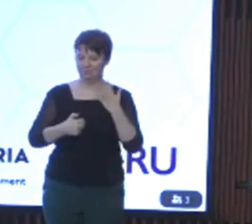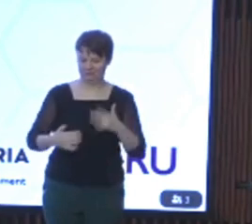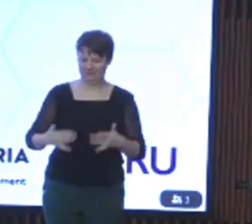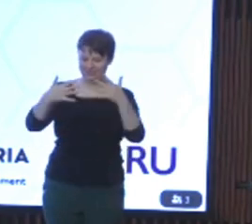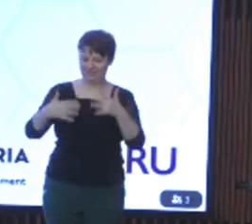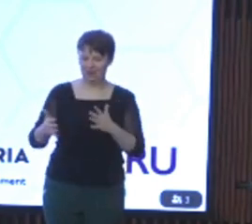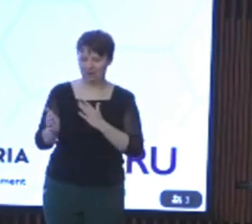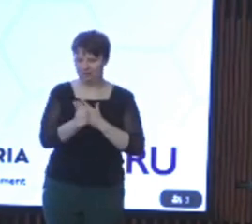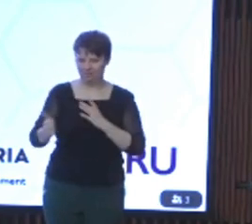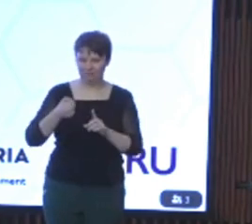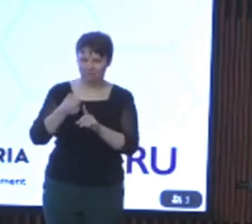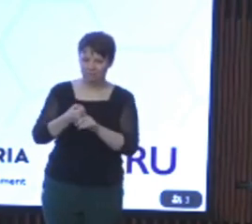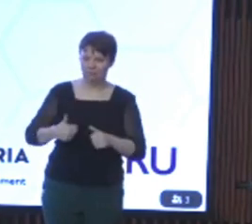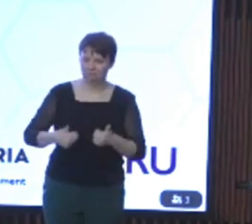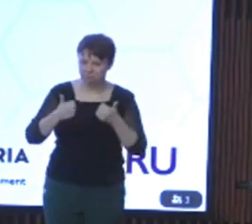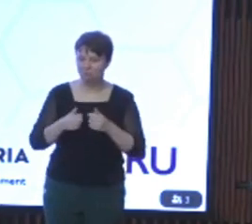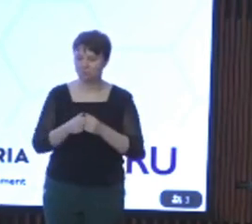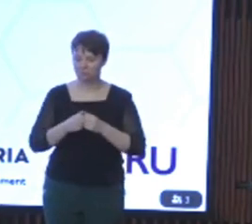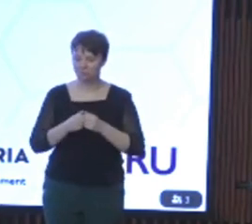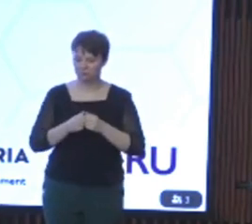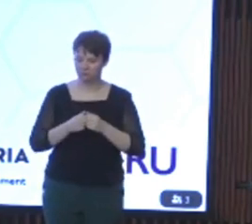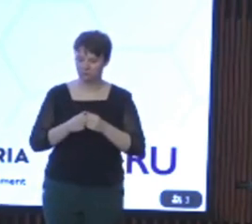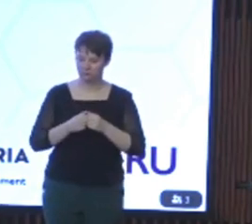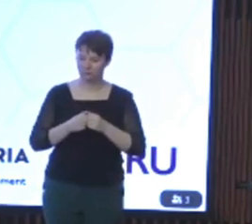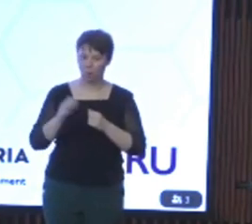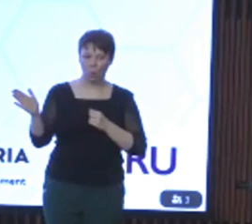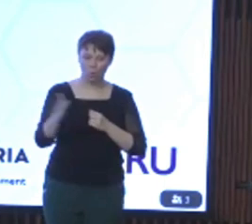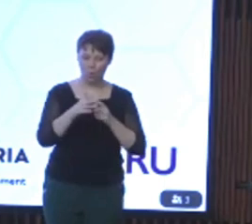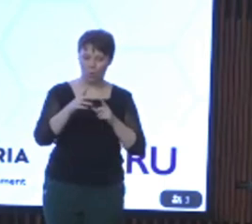All Victorian government departments have committed to embedding these six important reforms